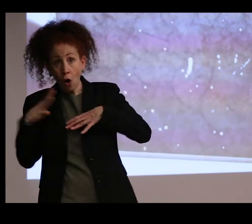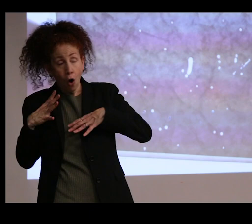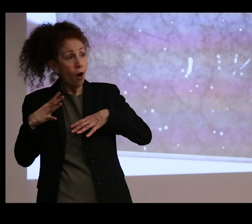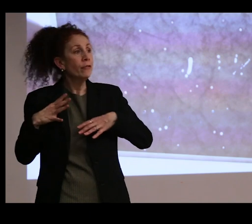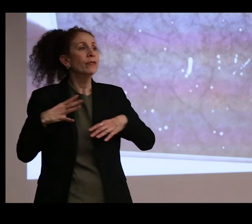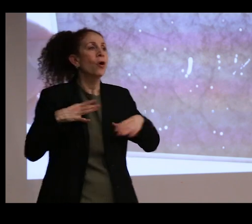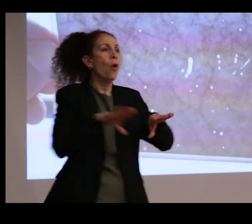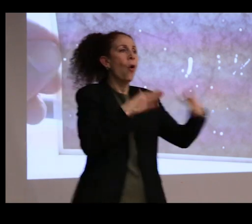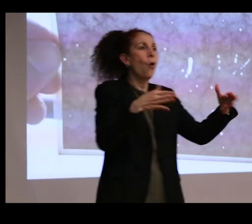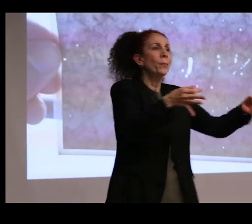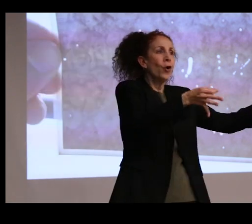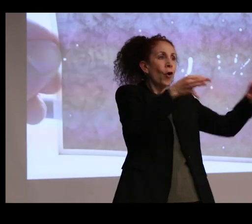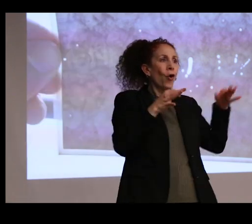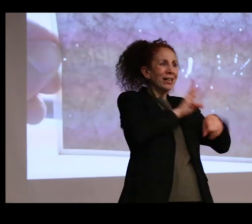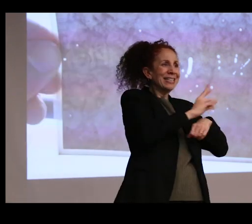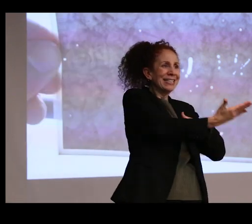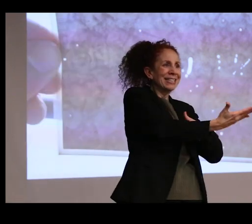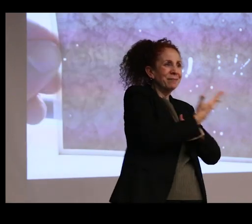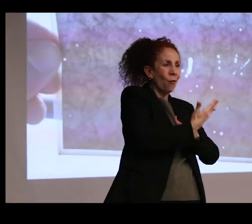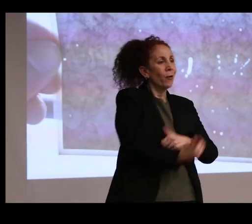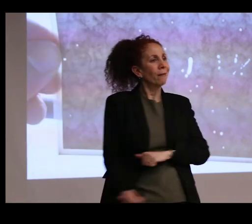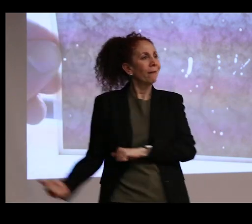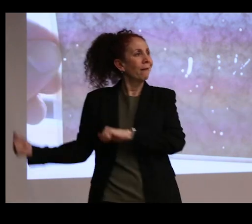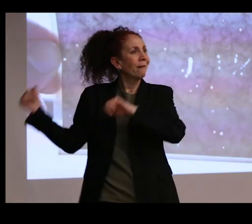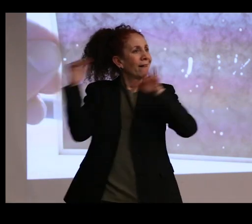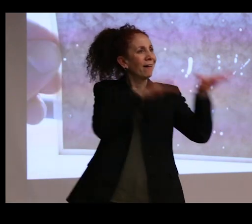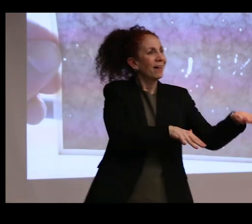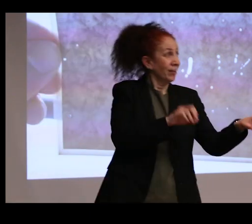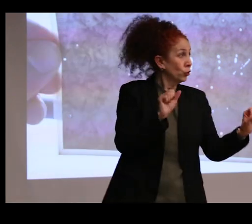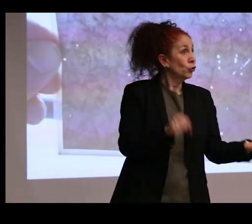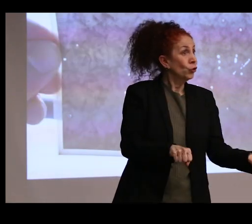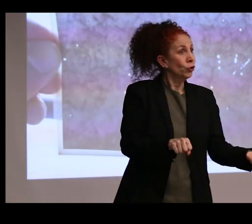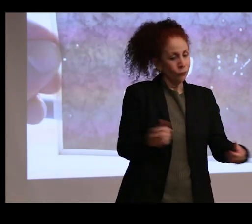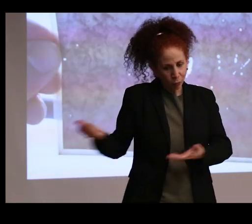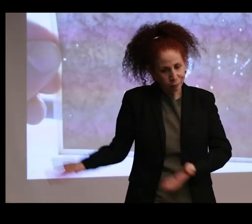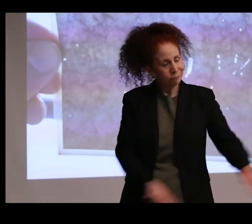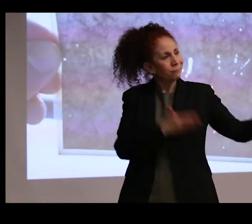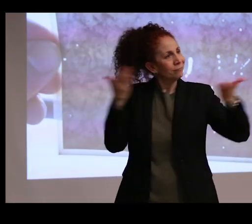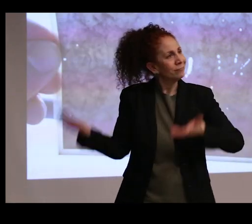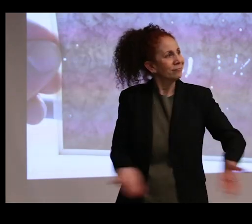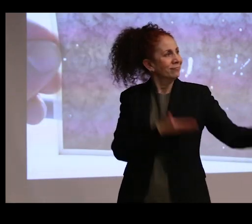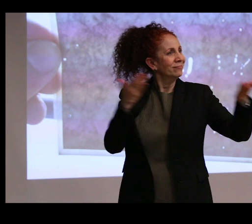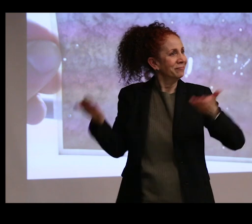So the museum was open at 6:00 AM for quite some time to allow people to come in.